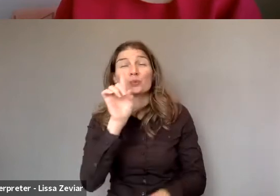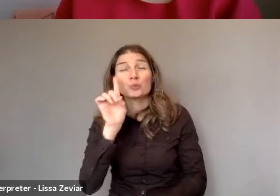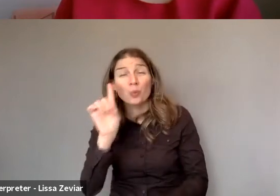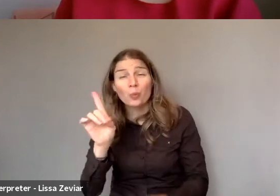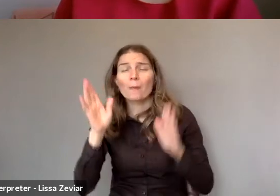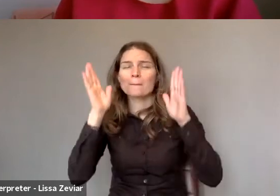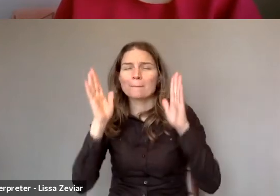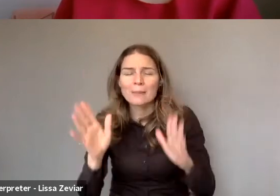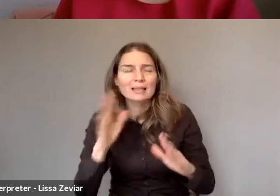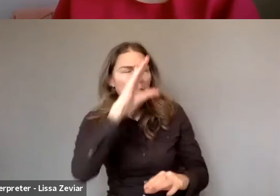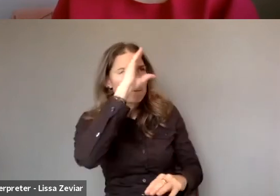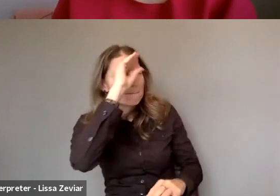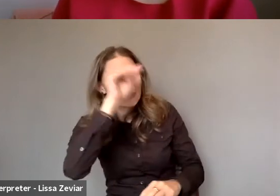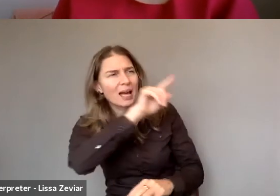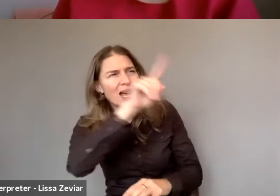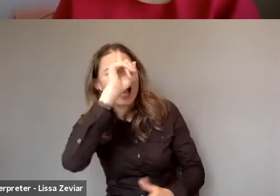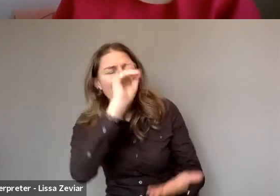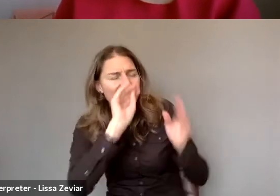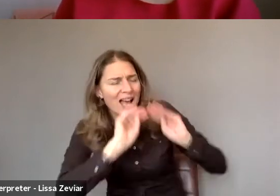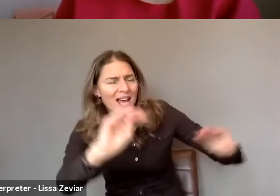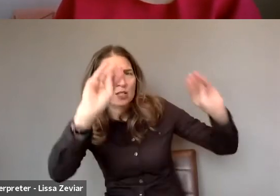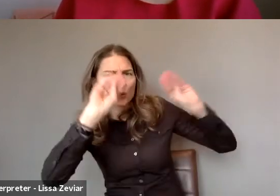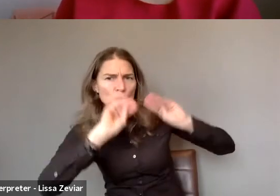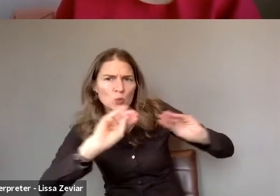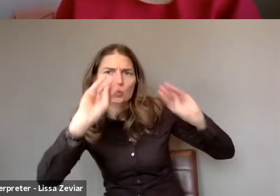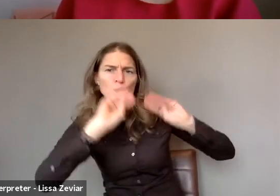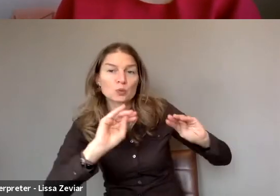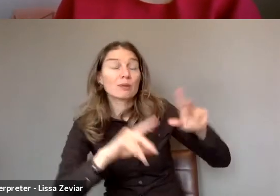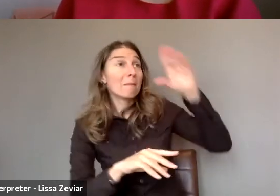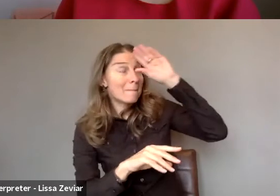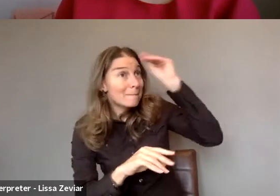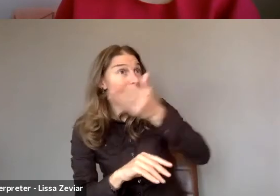and men should take responsibility for changing